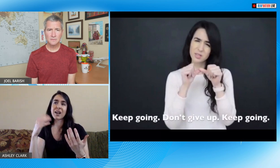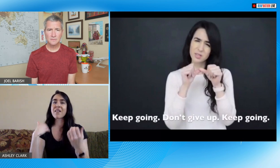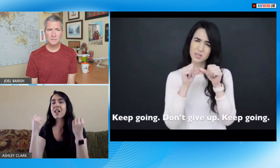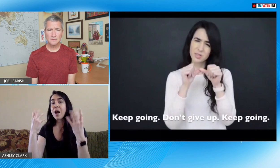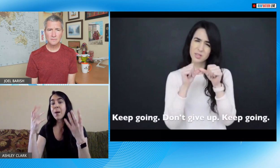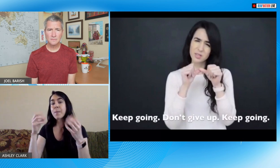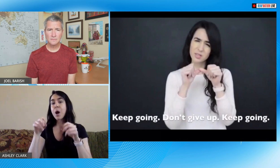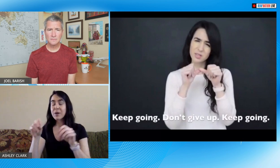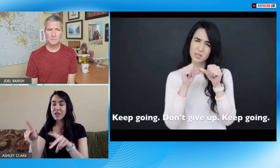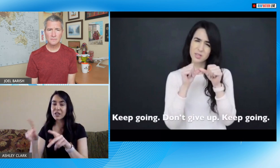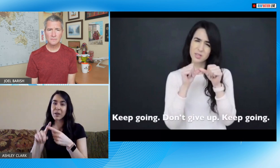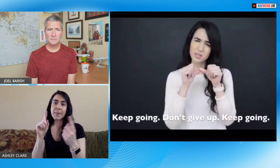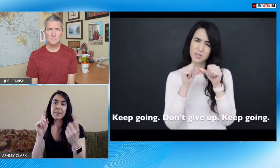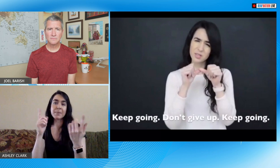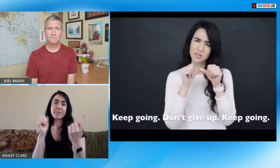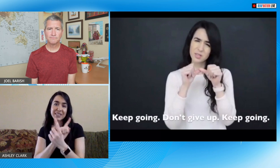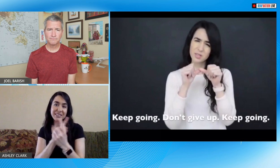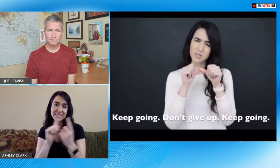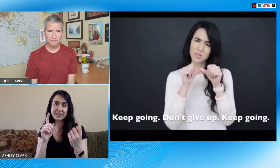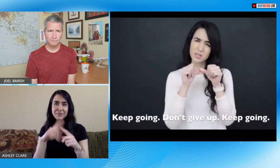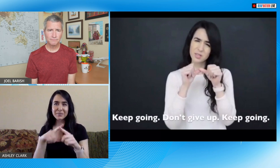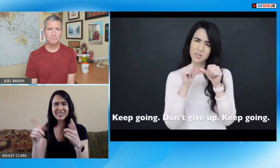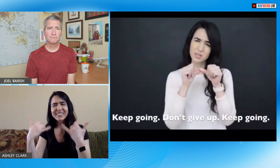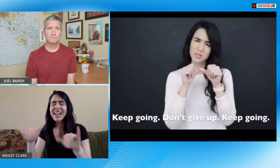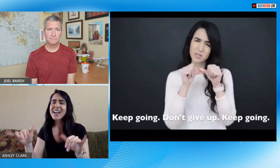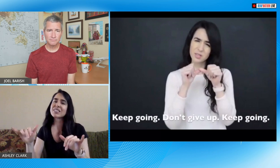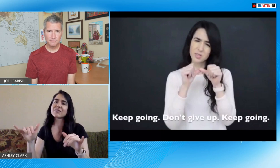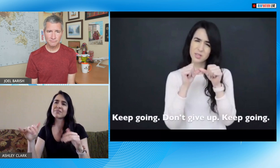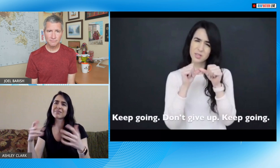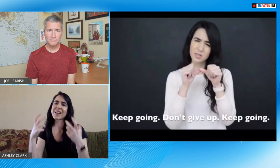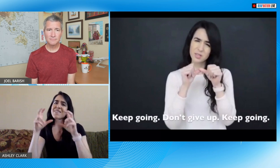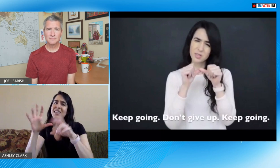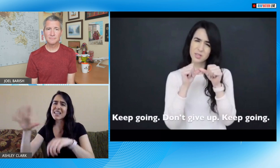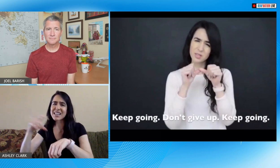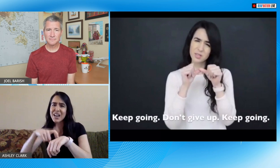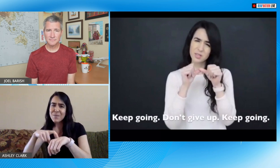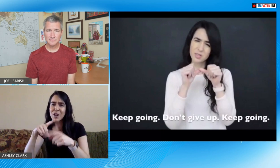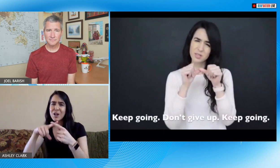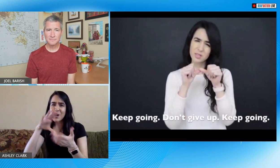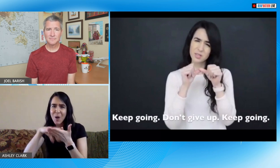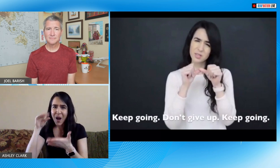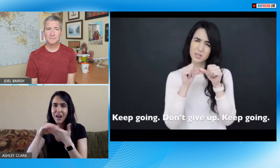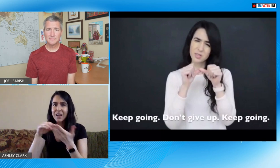communicate with a deaf person without this so people are having opportunities